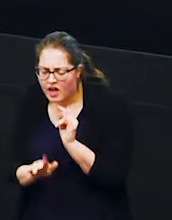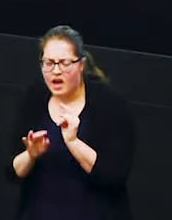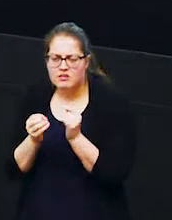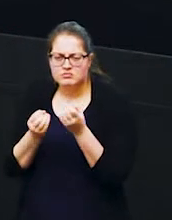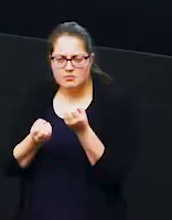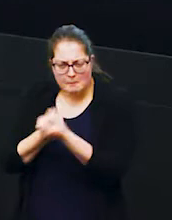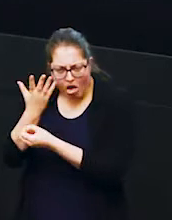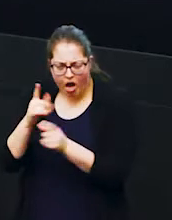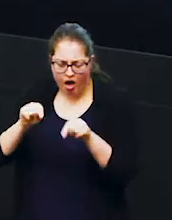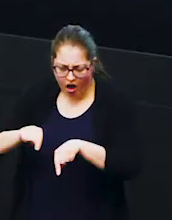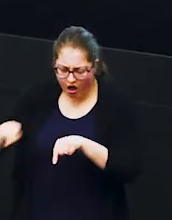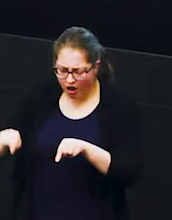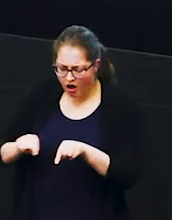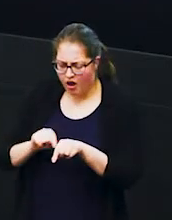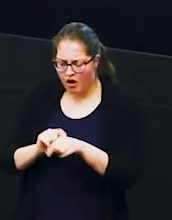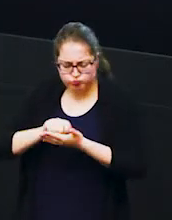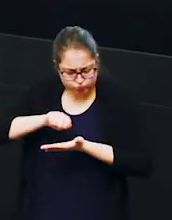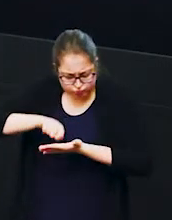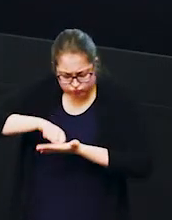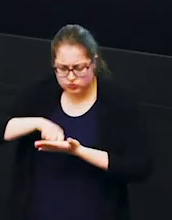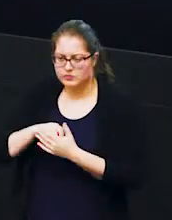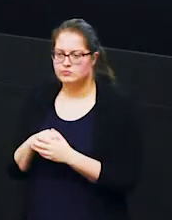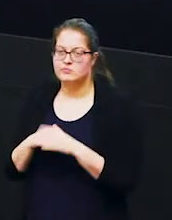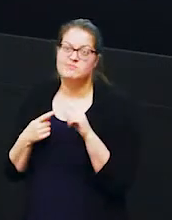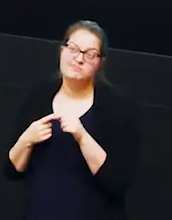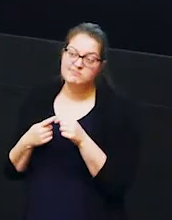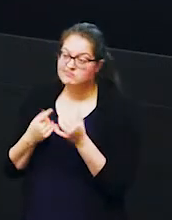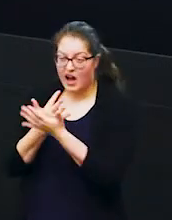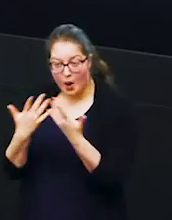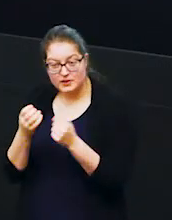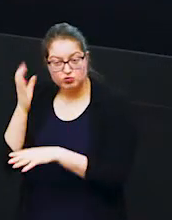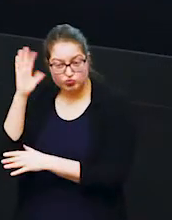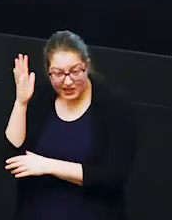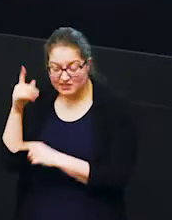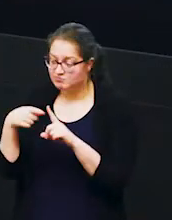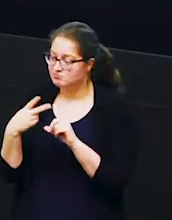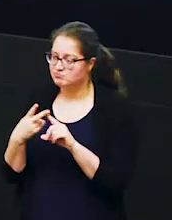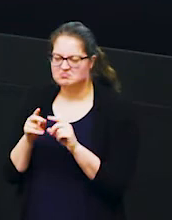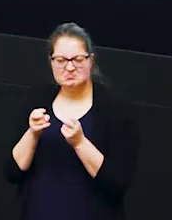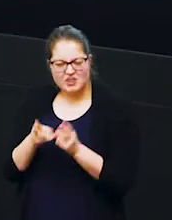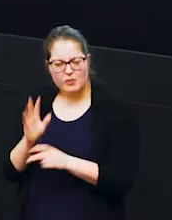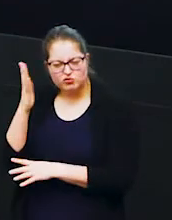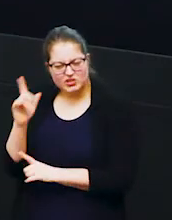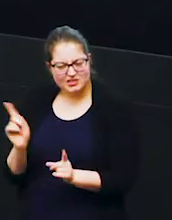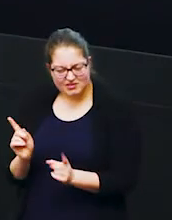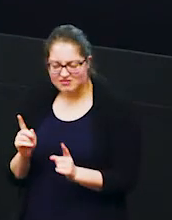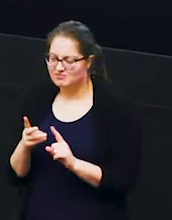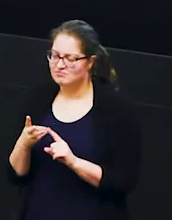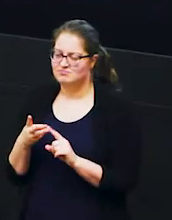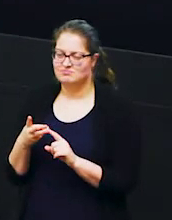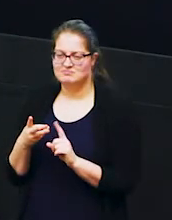inside that quadrat okay so we're looking at how many trees what types of trees how much grass